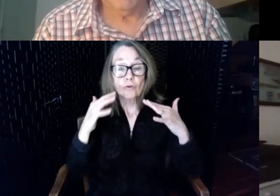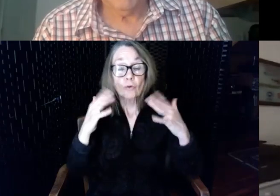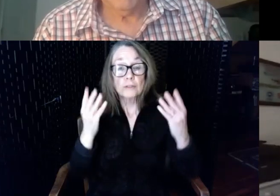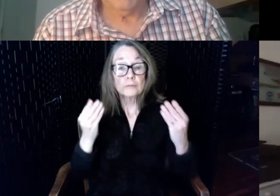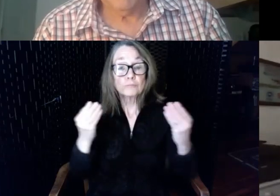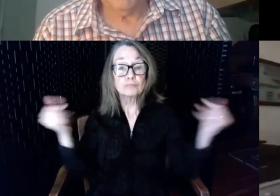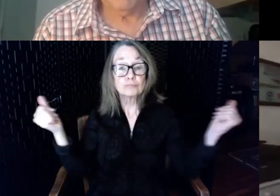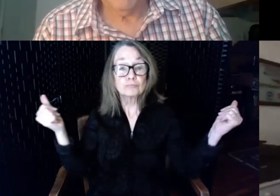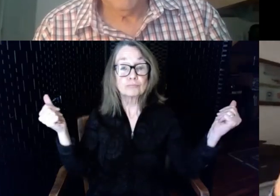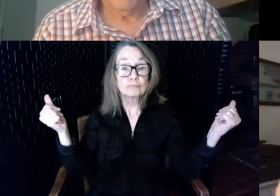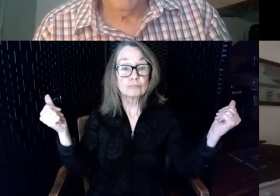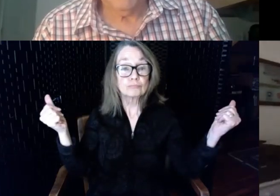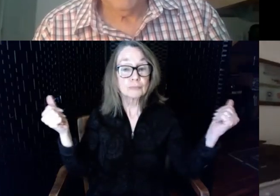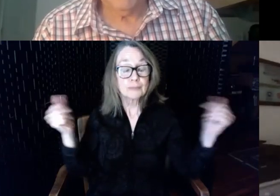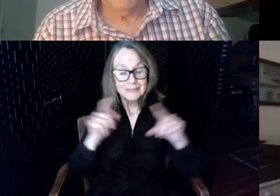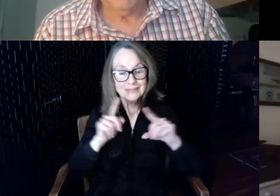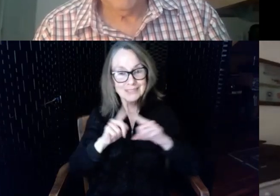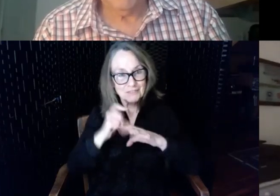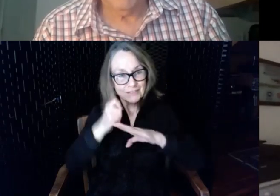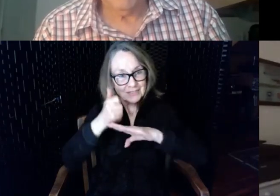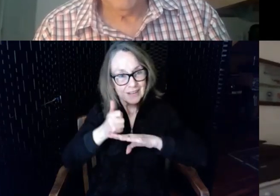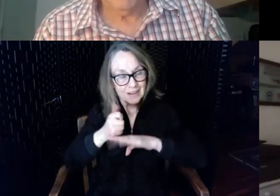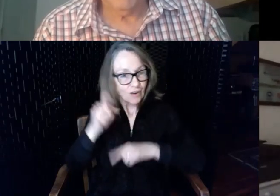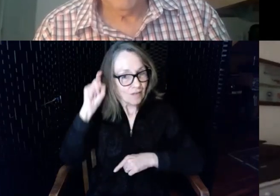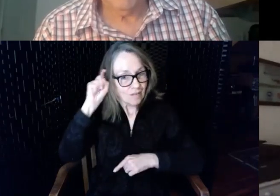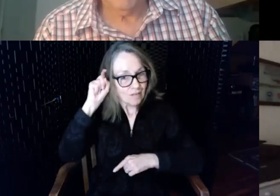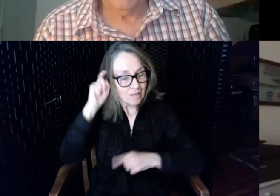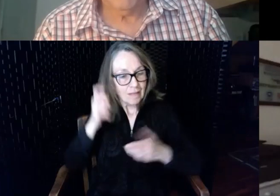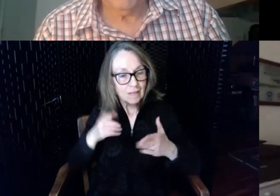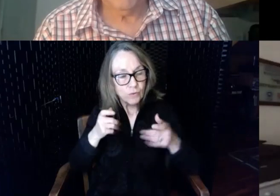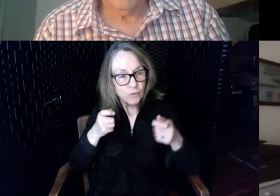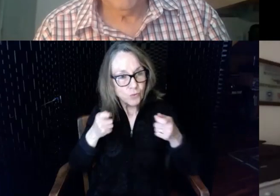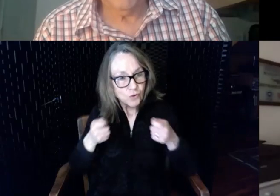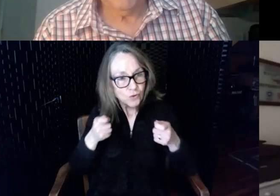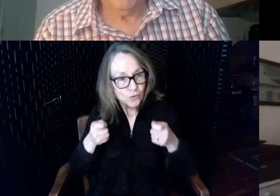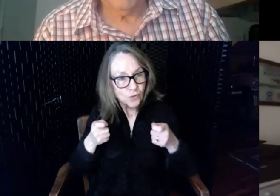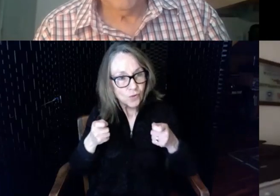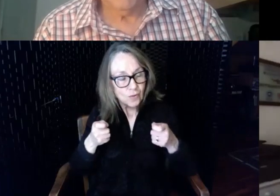different settings on the hearing aid that allows you to control that but it's